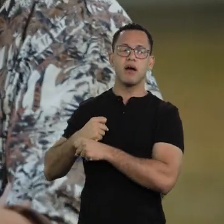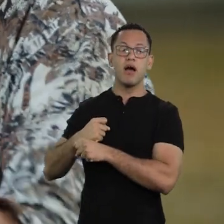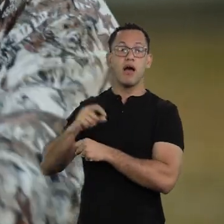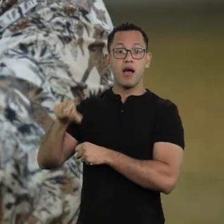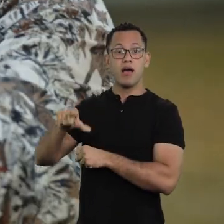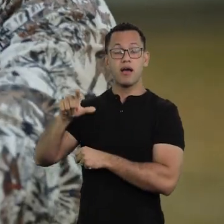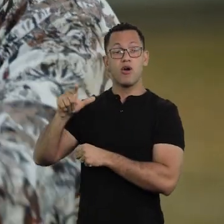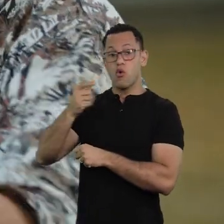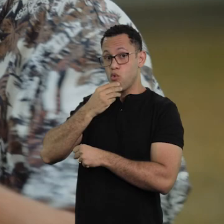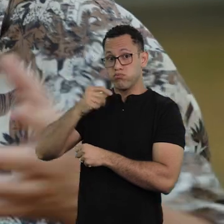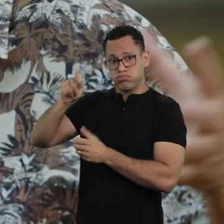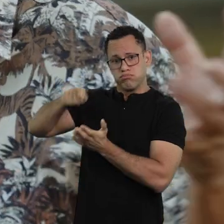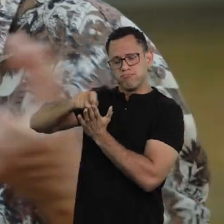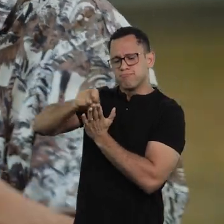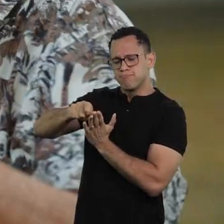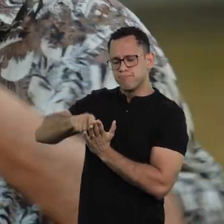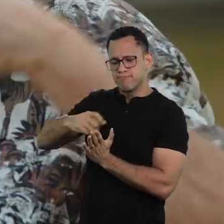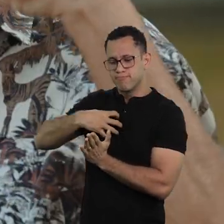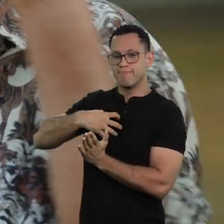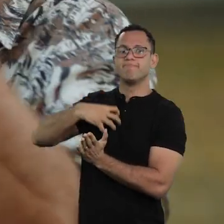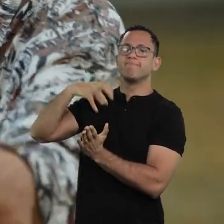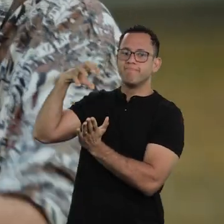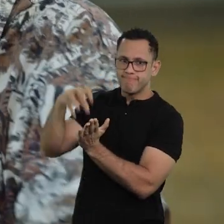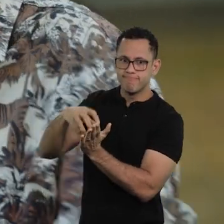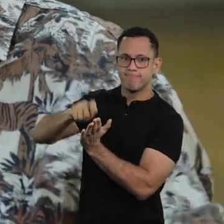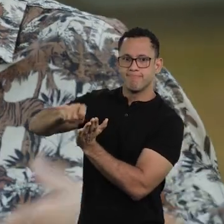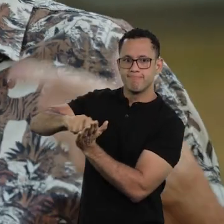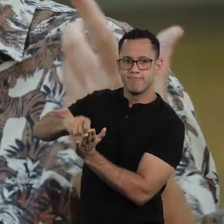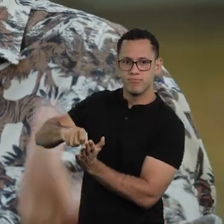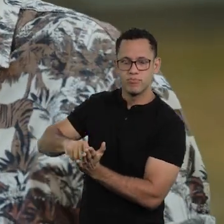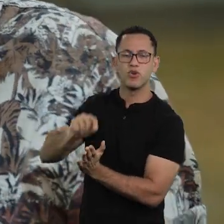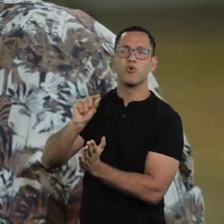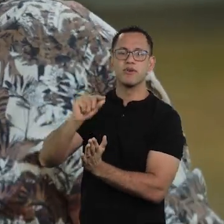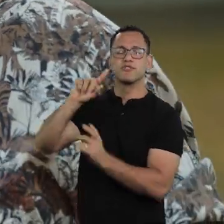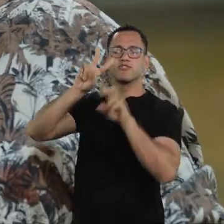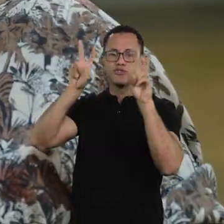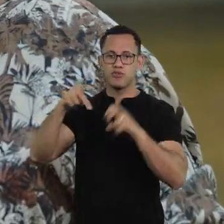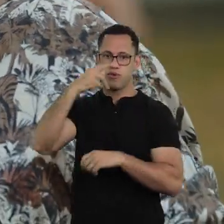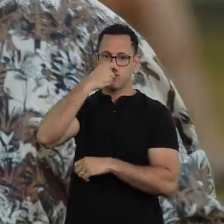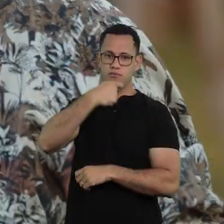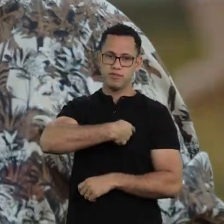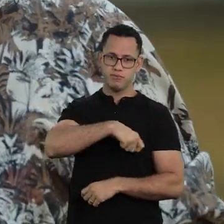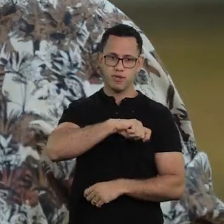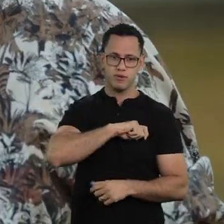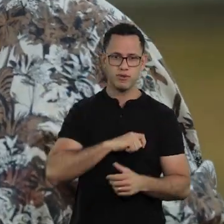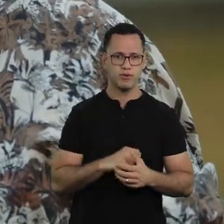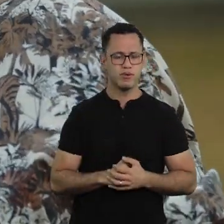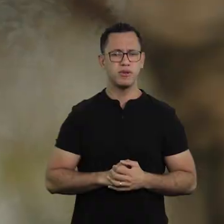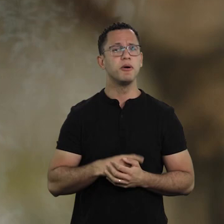You mentioned Lorca, it changed his poetry, it became something else. Absolutely. This has changed us now.